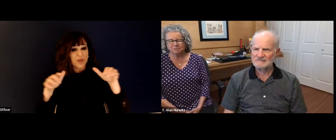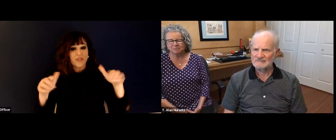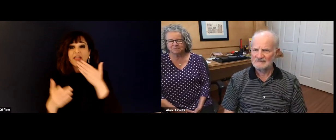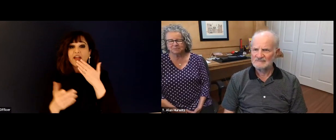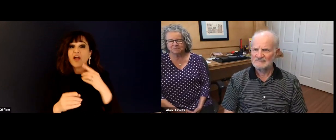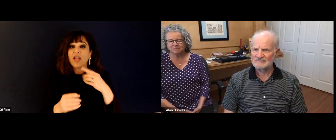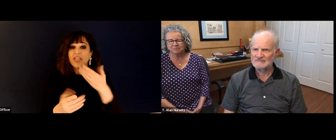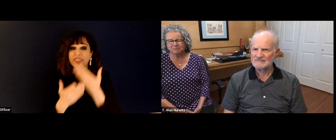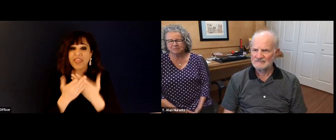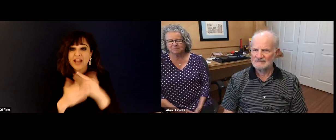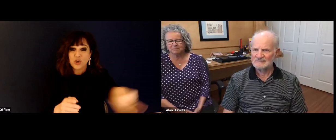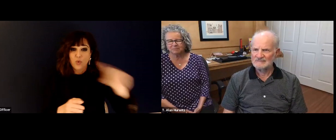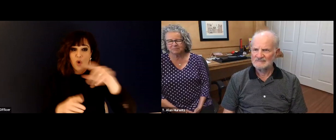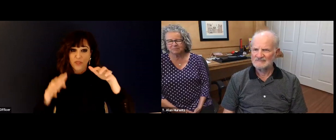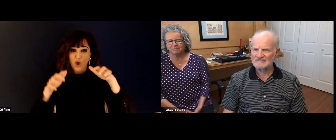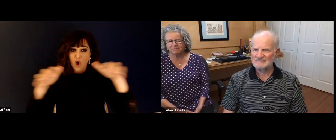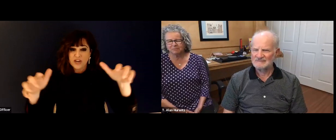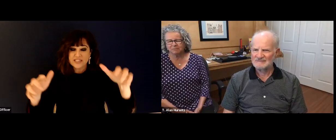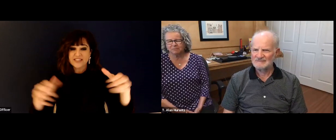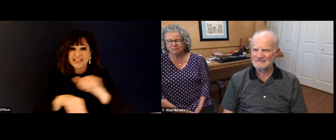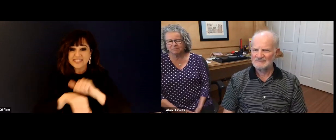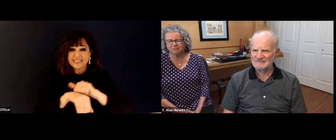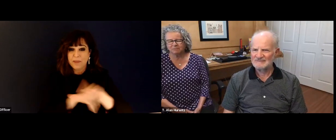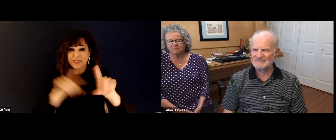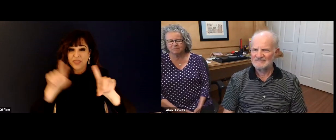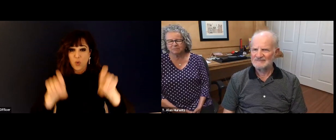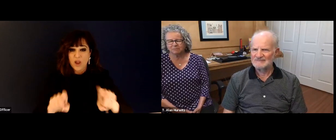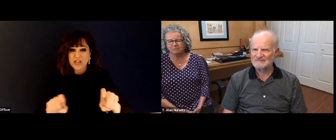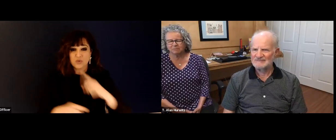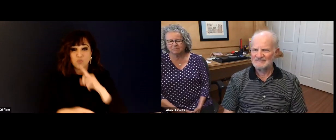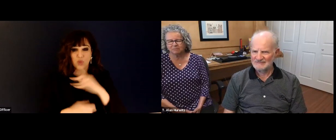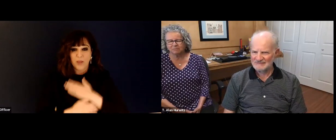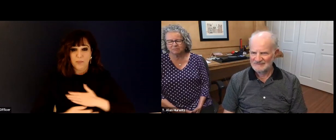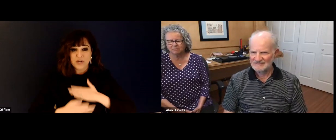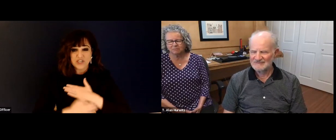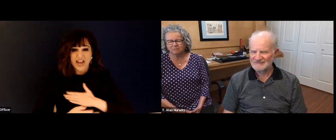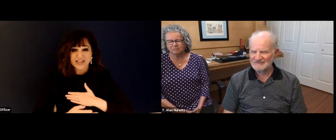I'm going to get questions from the audience. Okay, the first